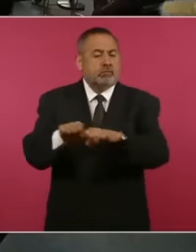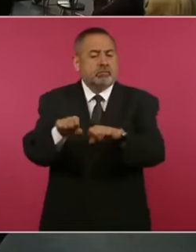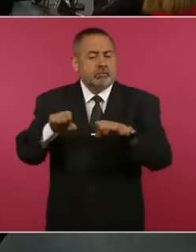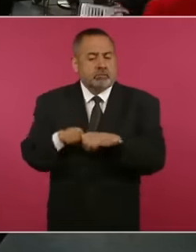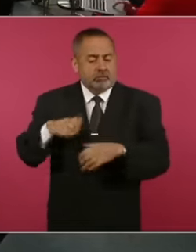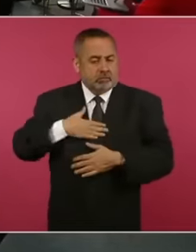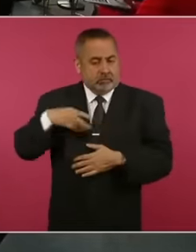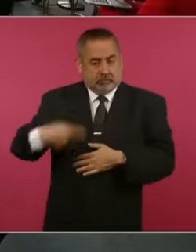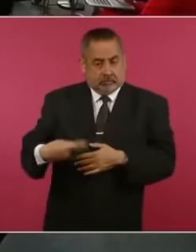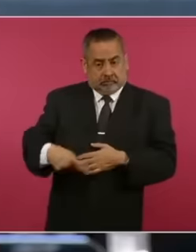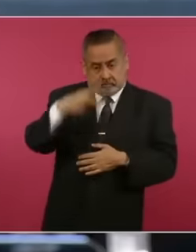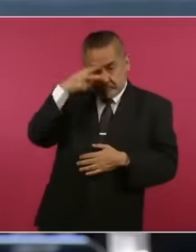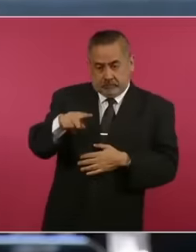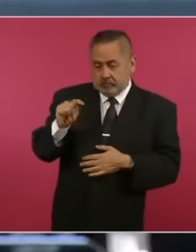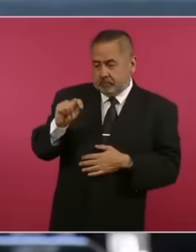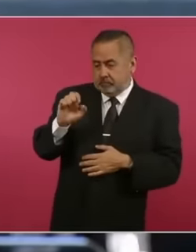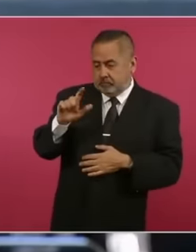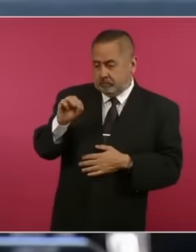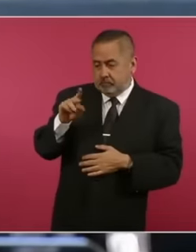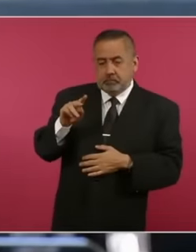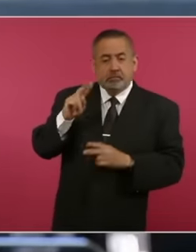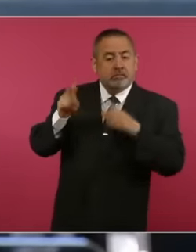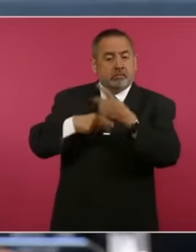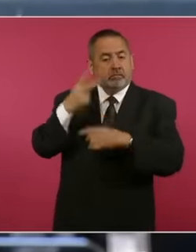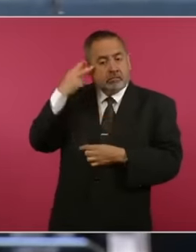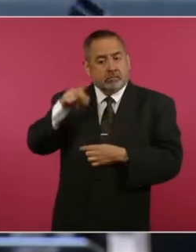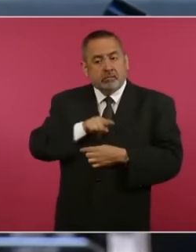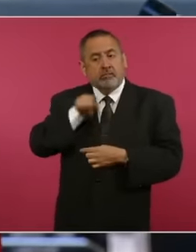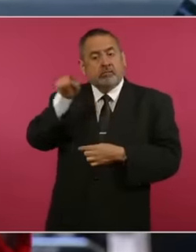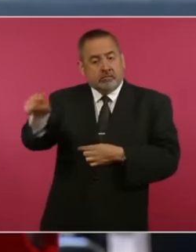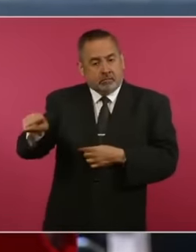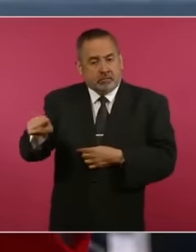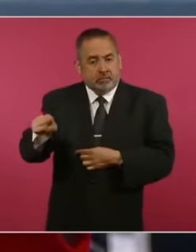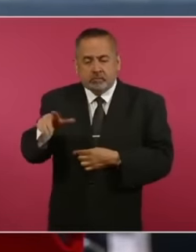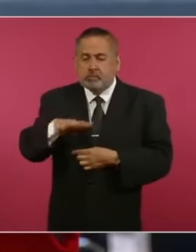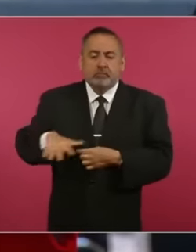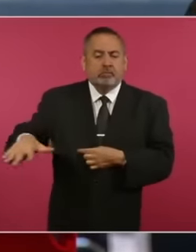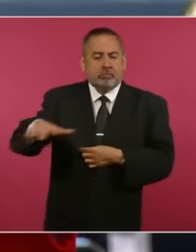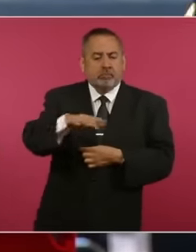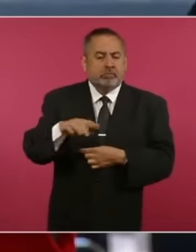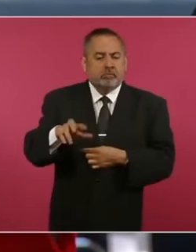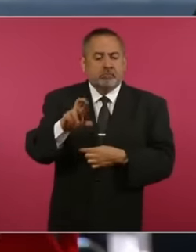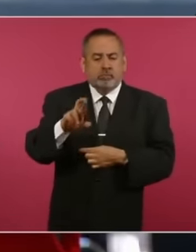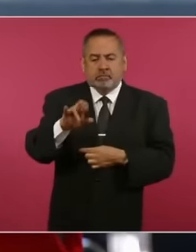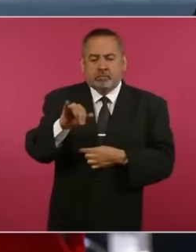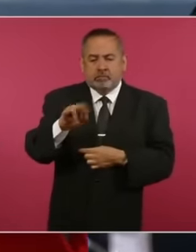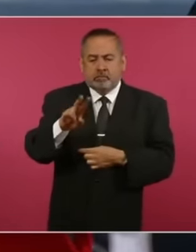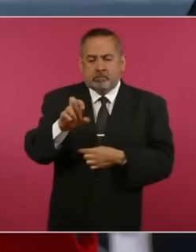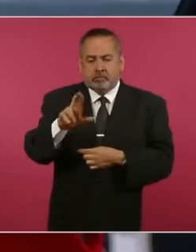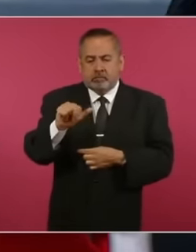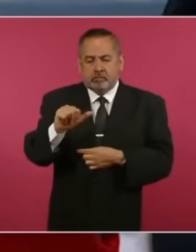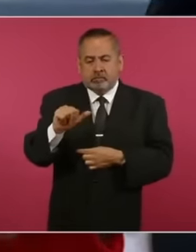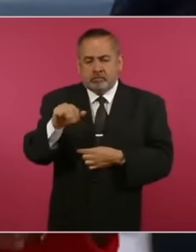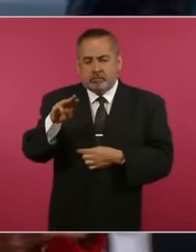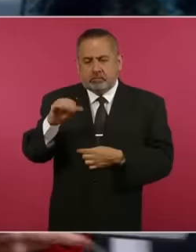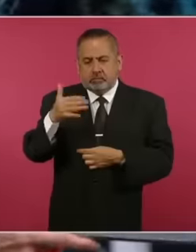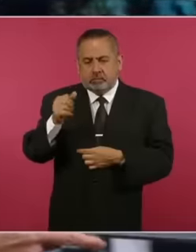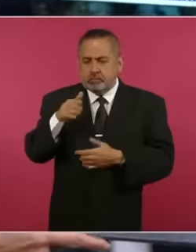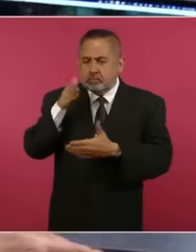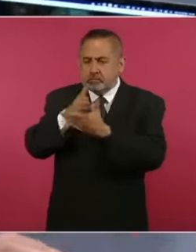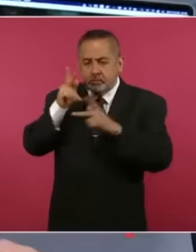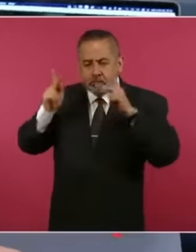from here in Mexico traveled to the Riviera Maya and visited the cenotes and the Mayan train project